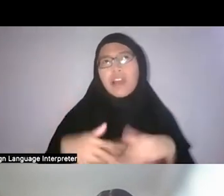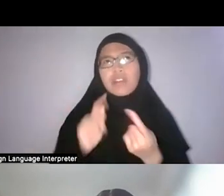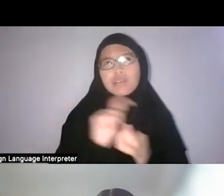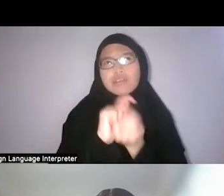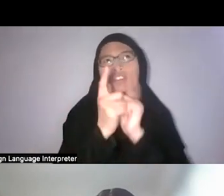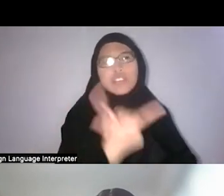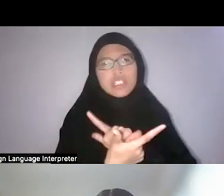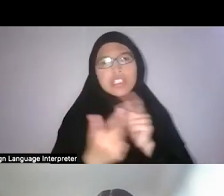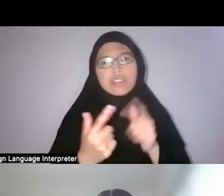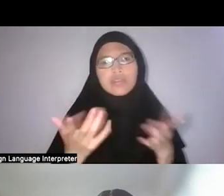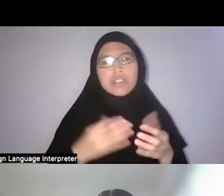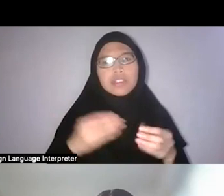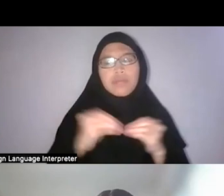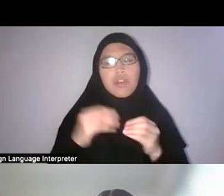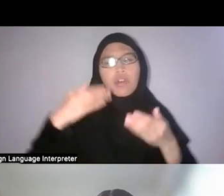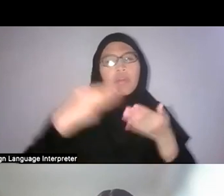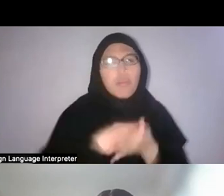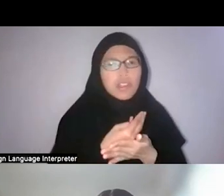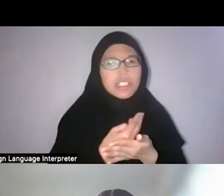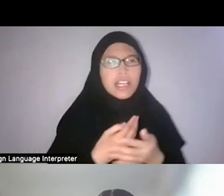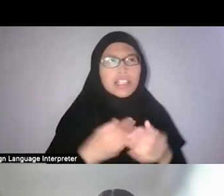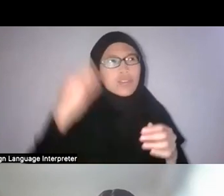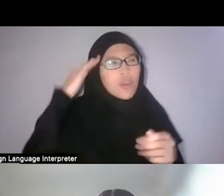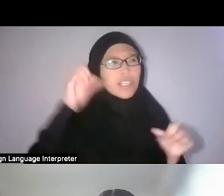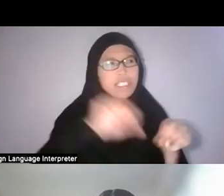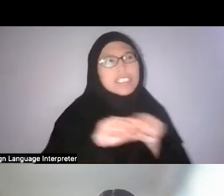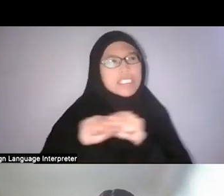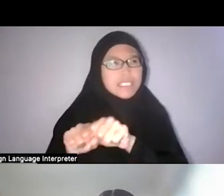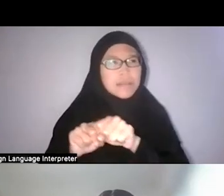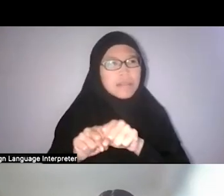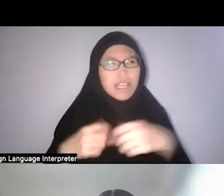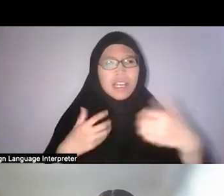what was considered a modern knowledge system according to European standards.